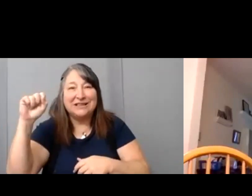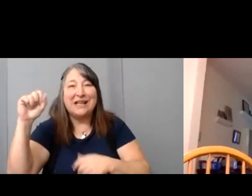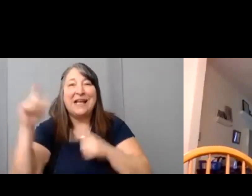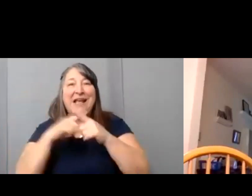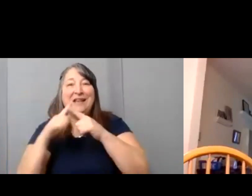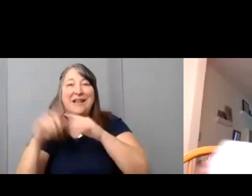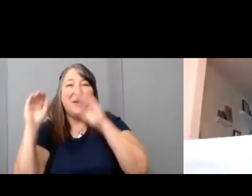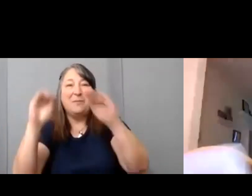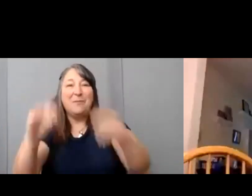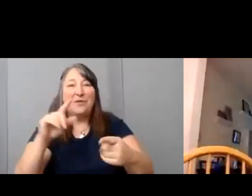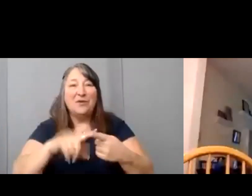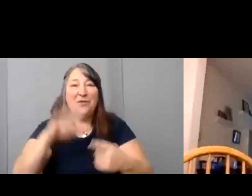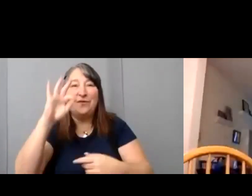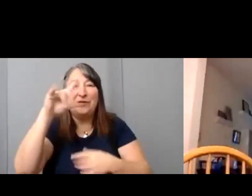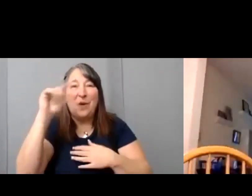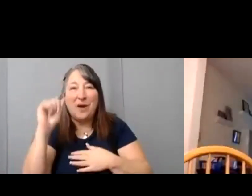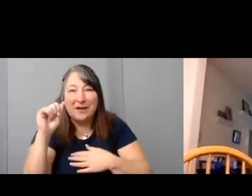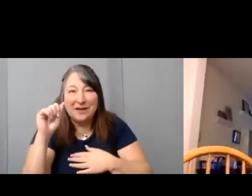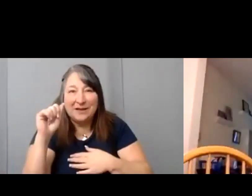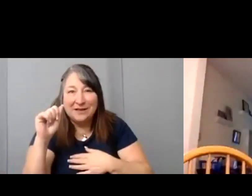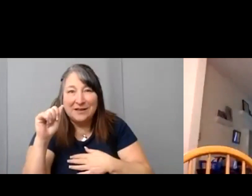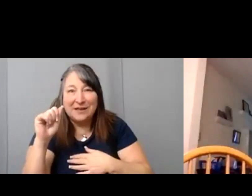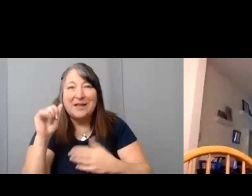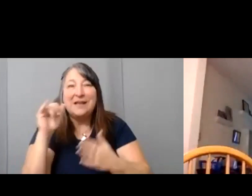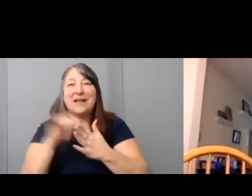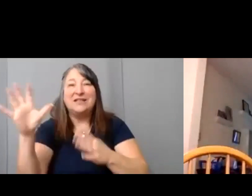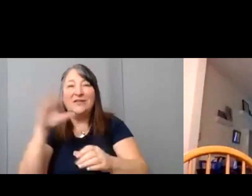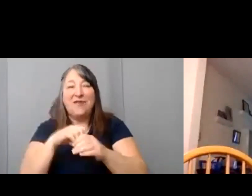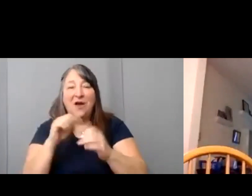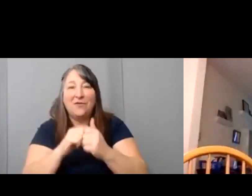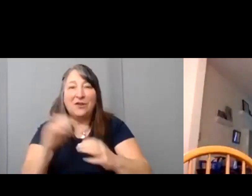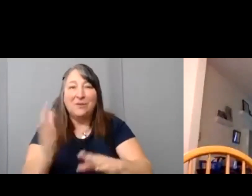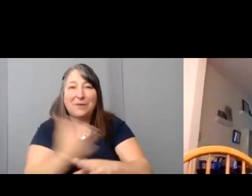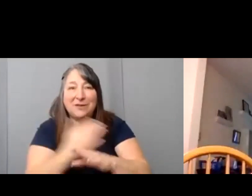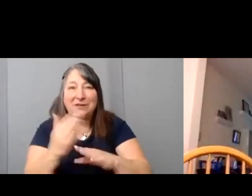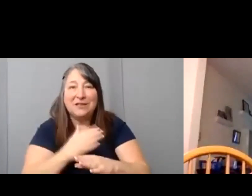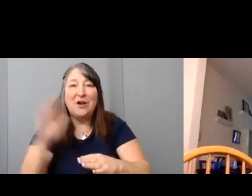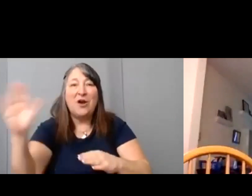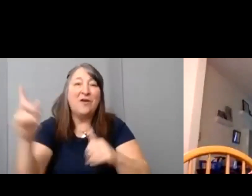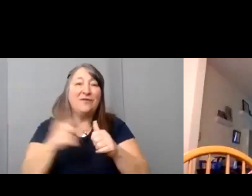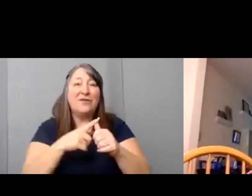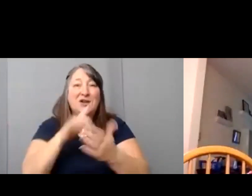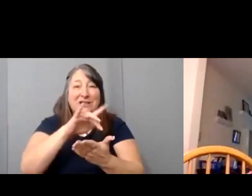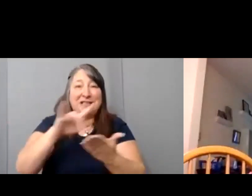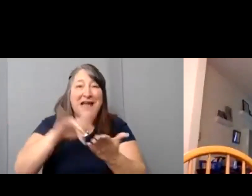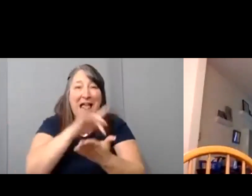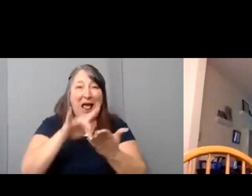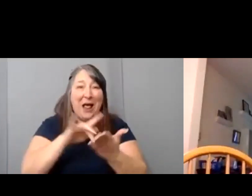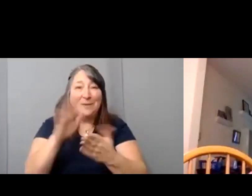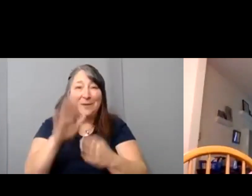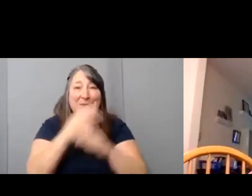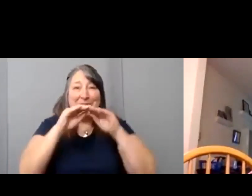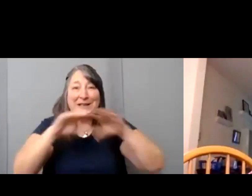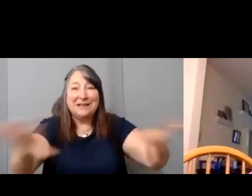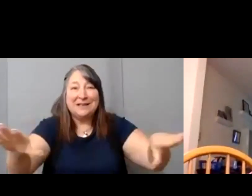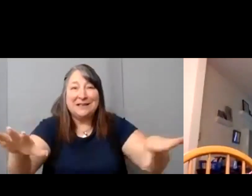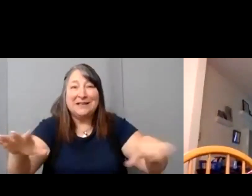creating both new films and music. Her debut album, “Music Saved Me,” was written and recorded